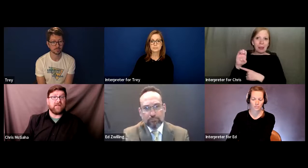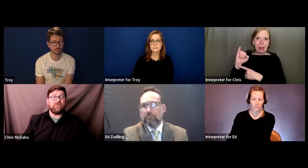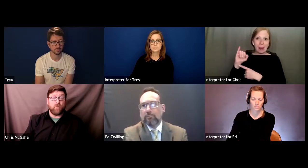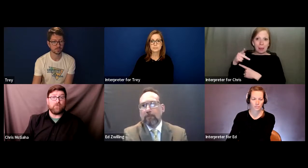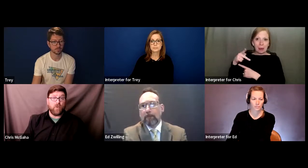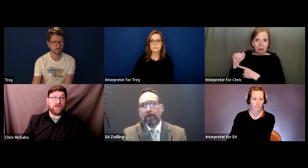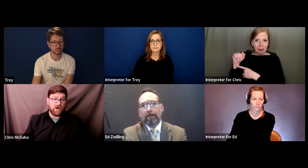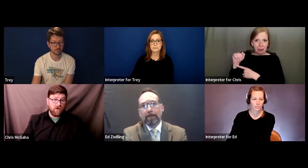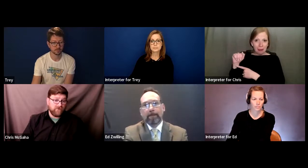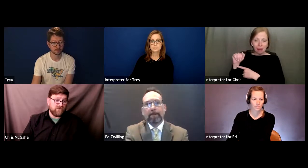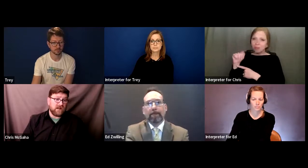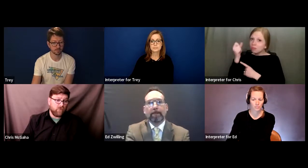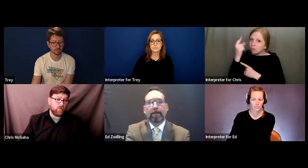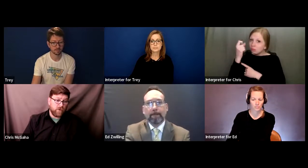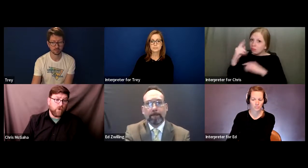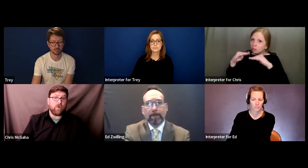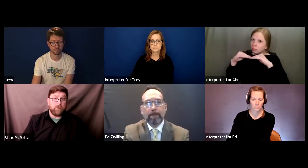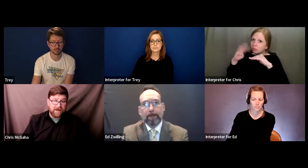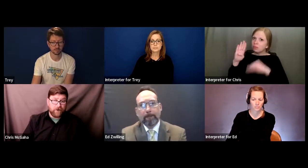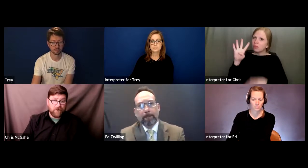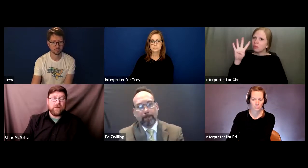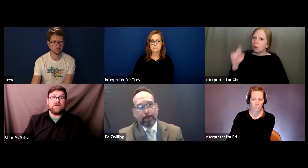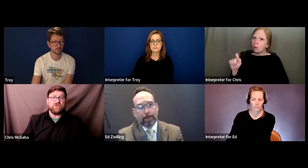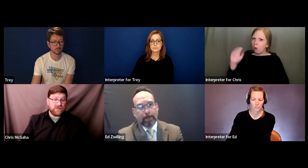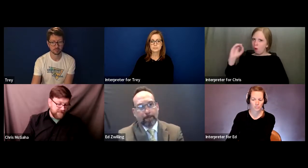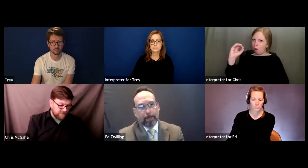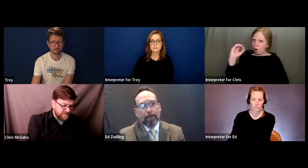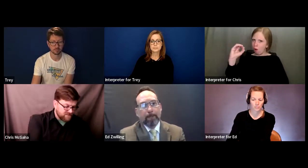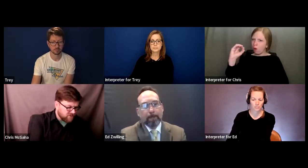4.0, if you have got a 4.0 or better, you can get licensure.